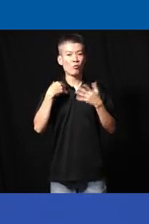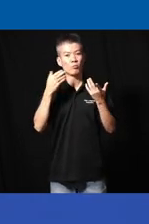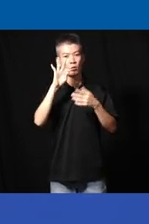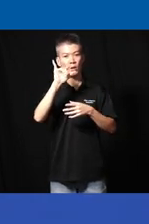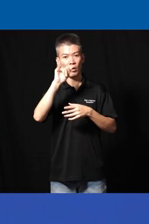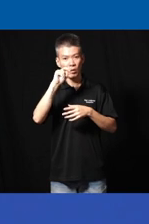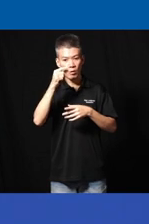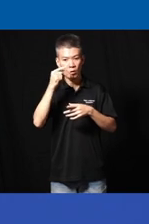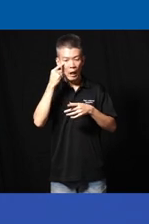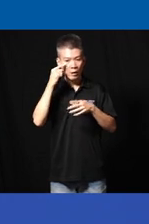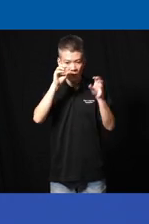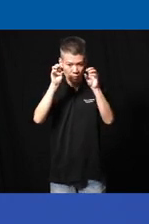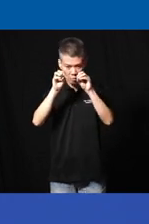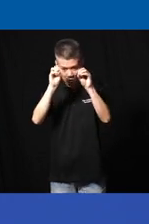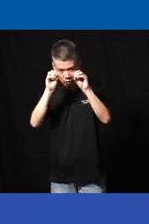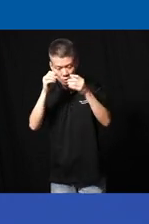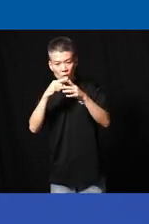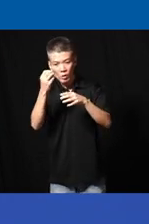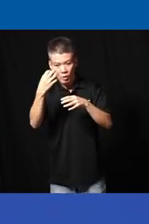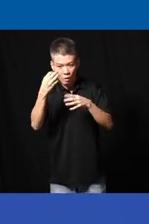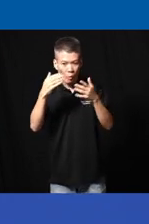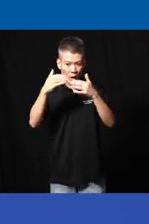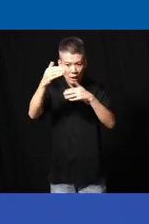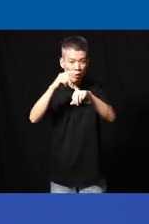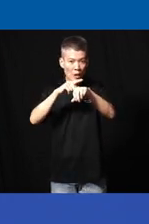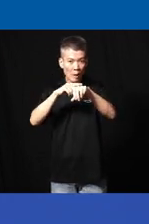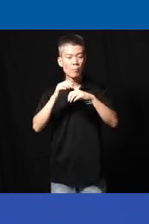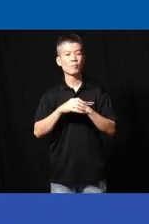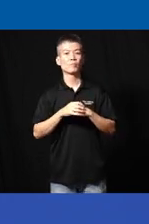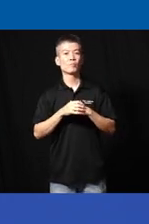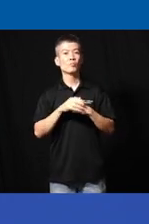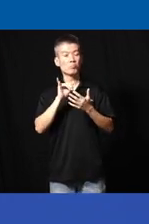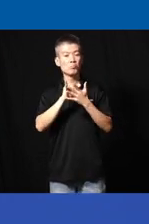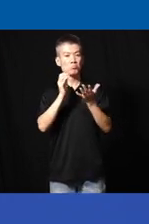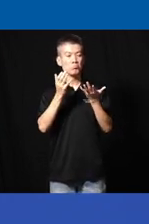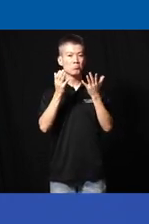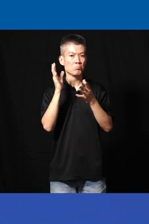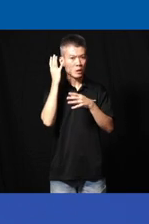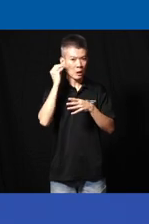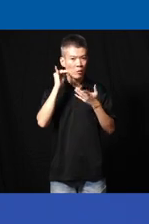that can fly around and tell you what is there ahead of time uh that may sound futuristic it's